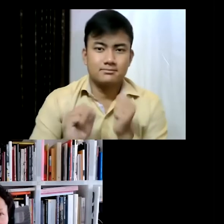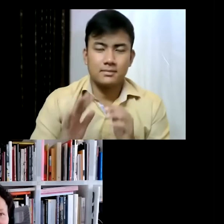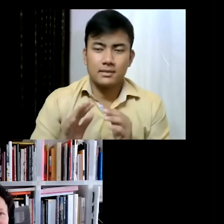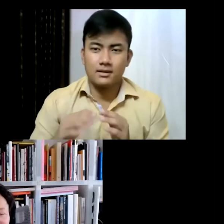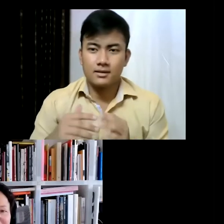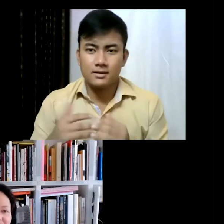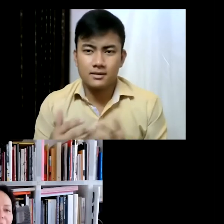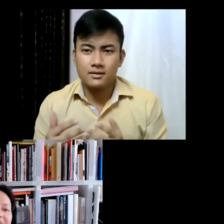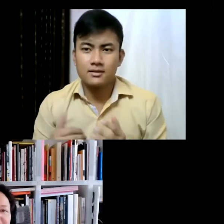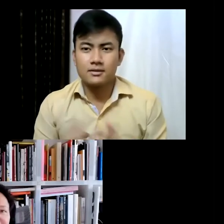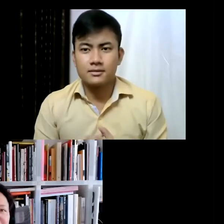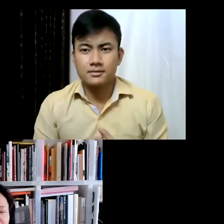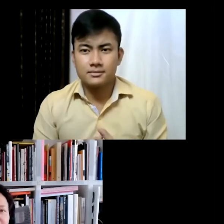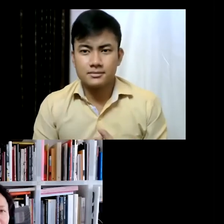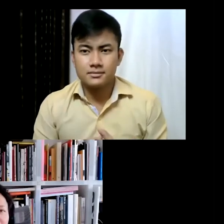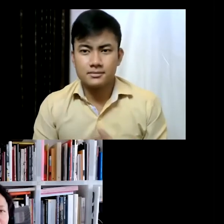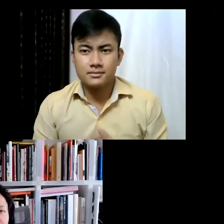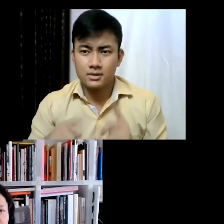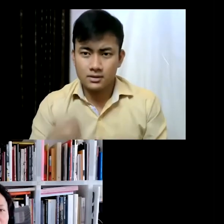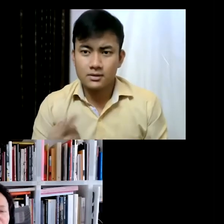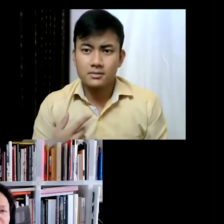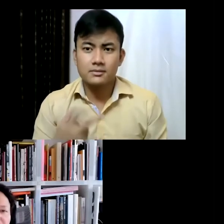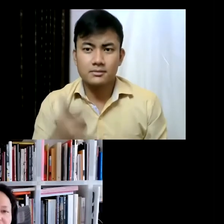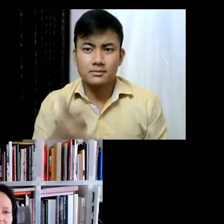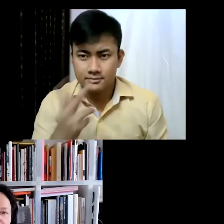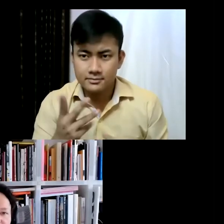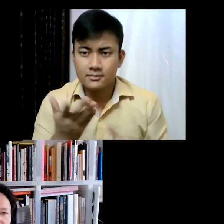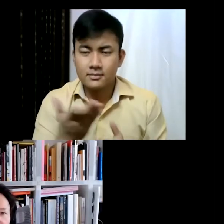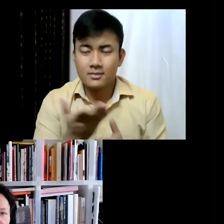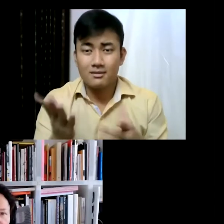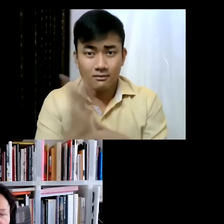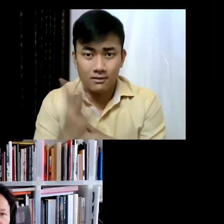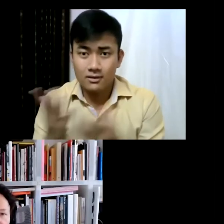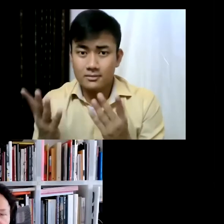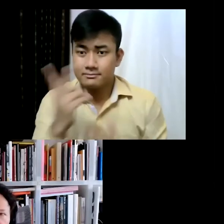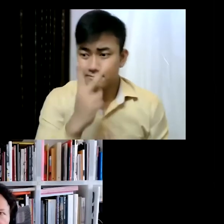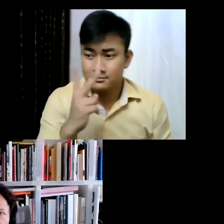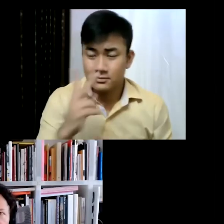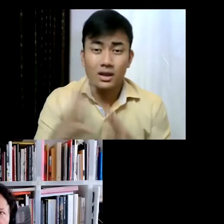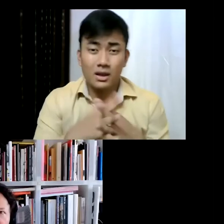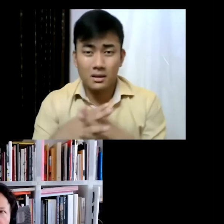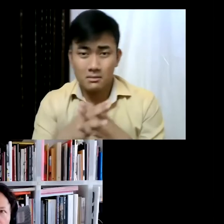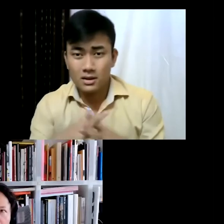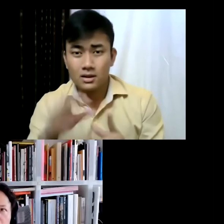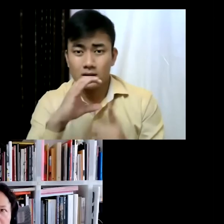white... but I think this very much belongs to the DNA of the American culture, so that in order to